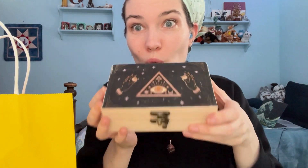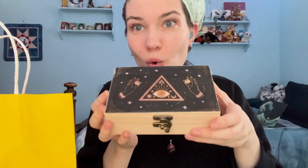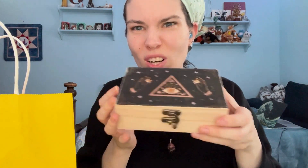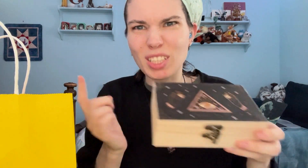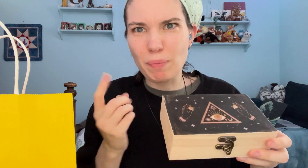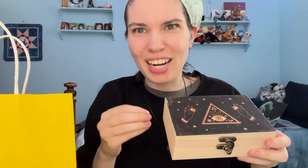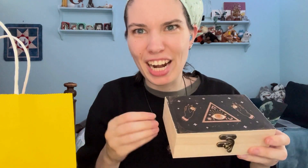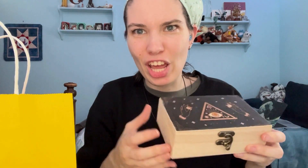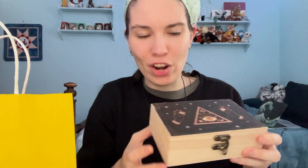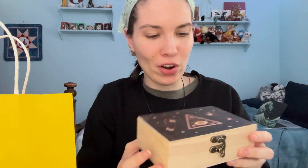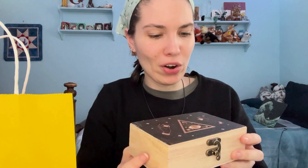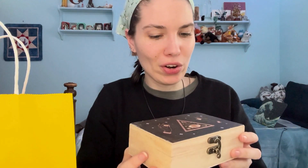There's something in it!